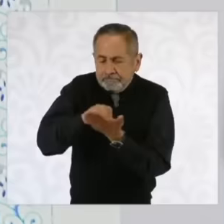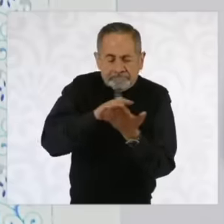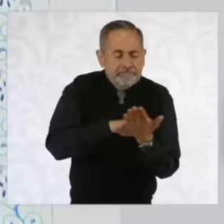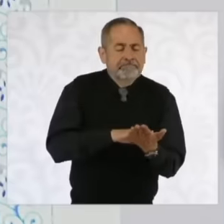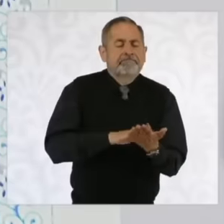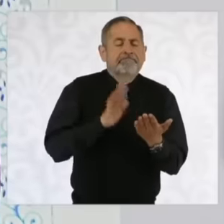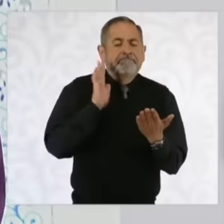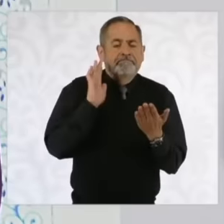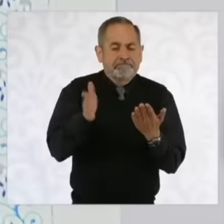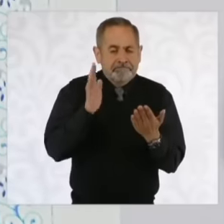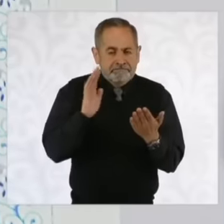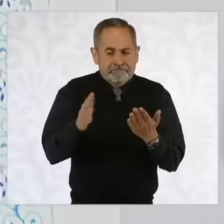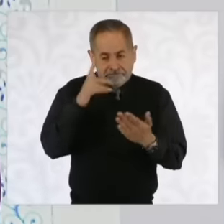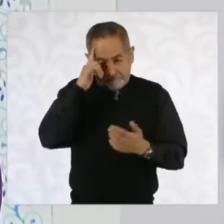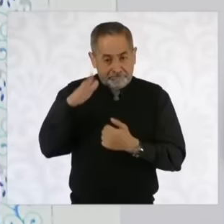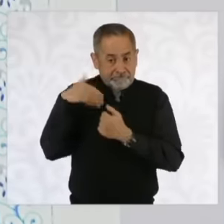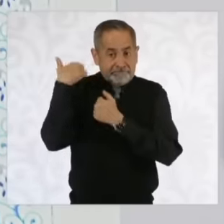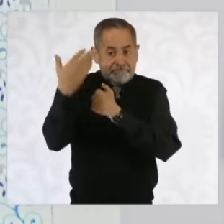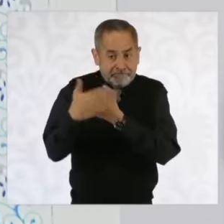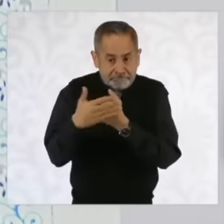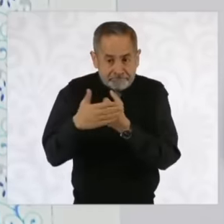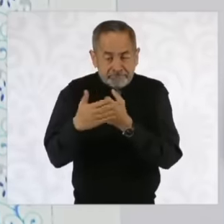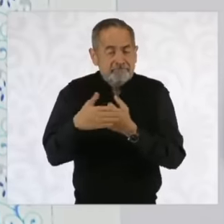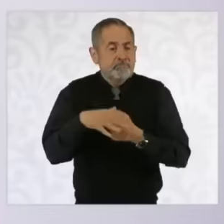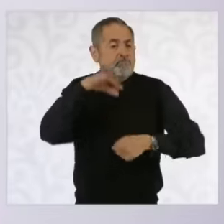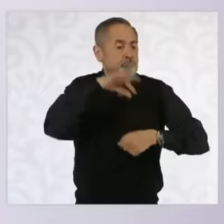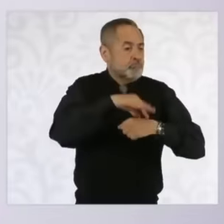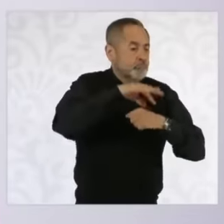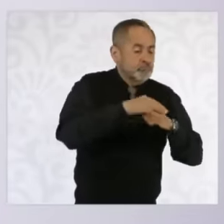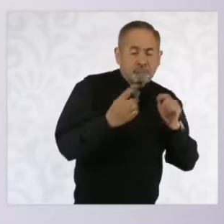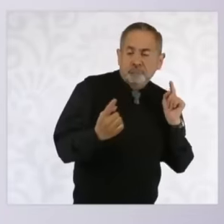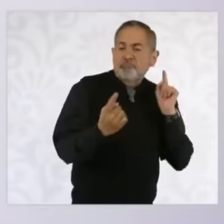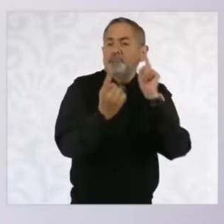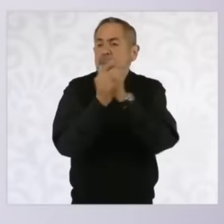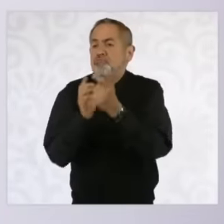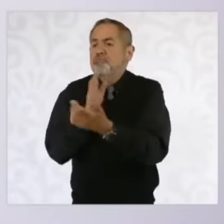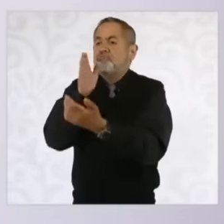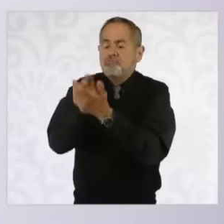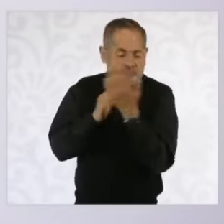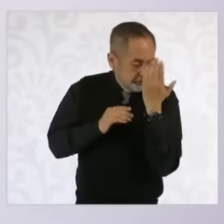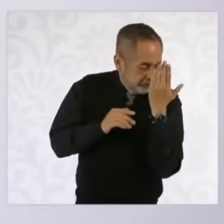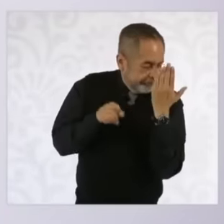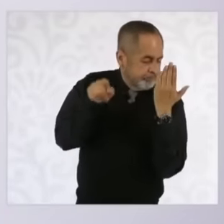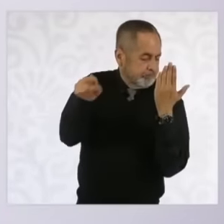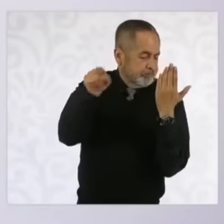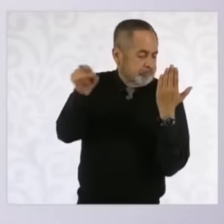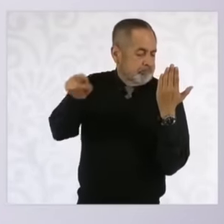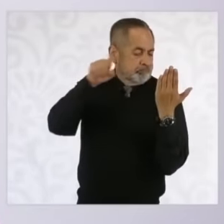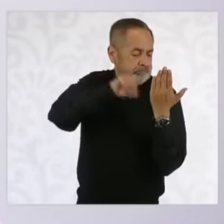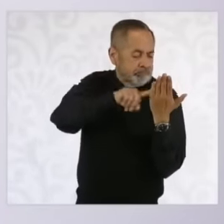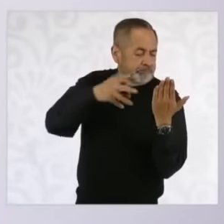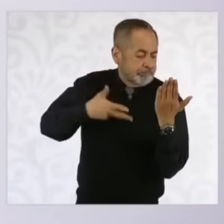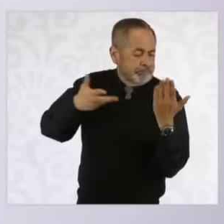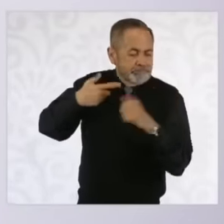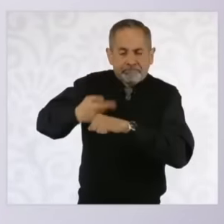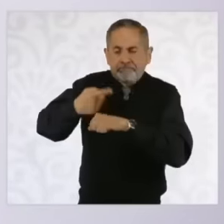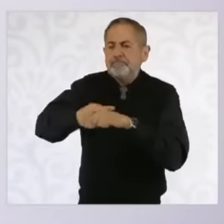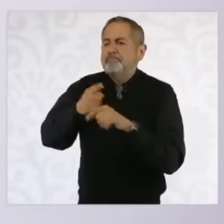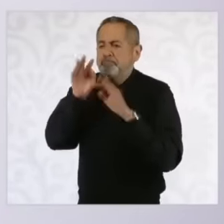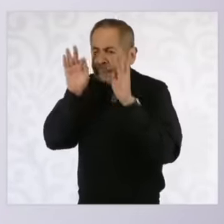when the doctor or nurse arrives they can already have information about the person.